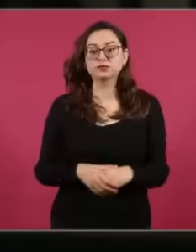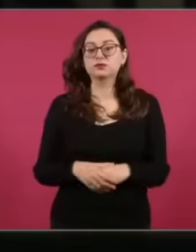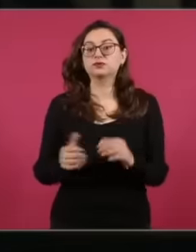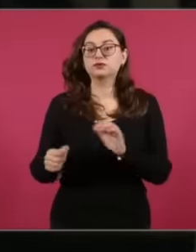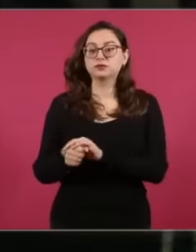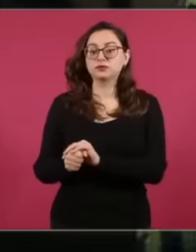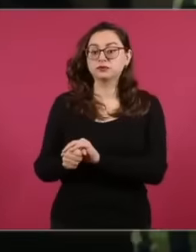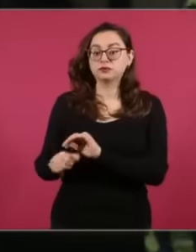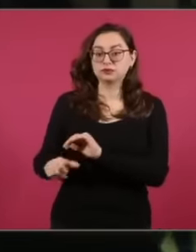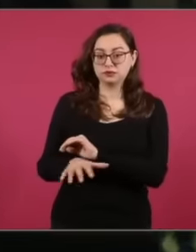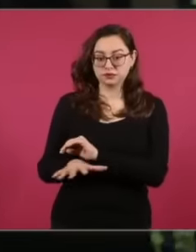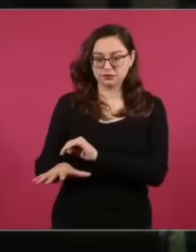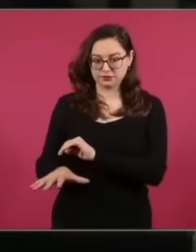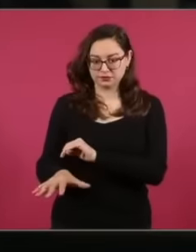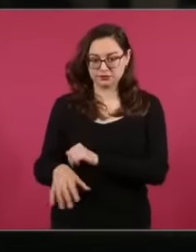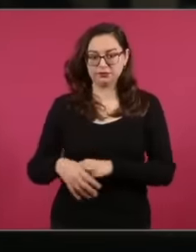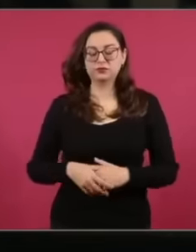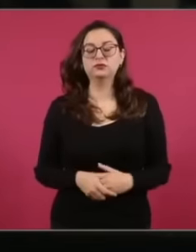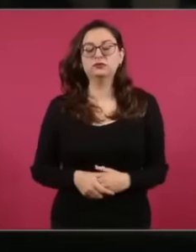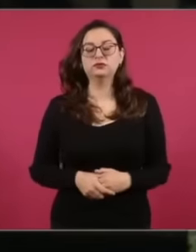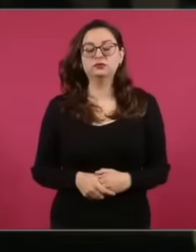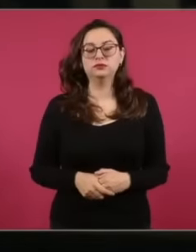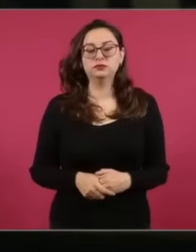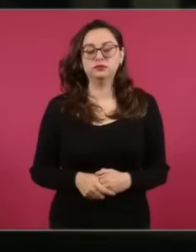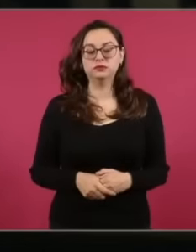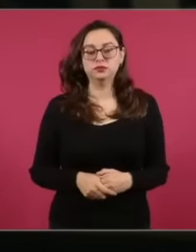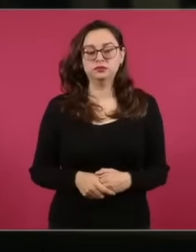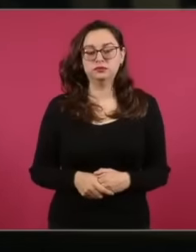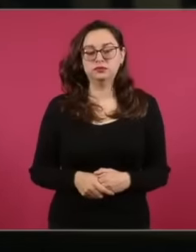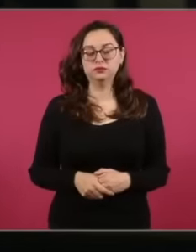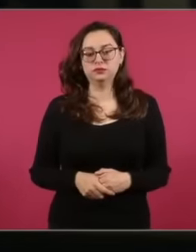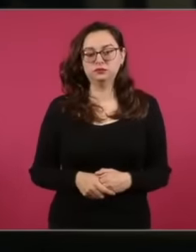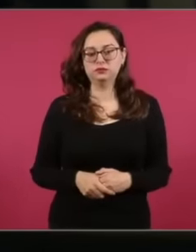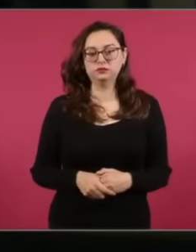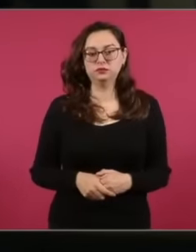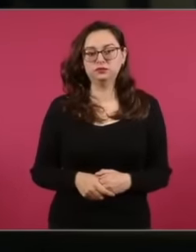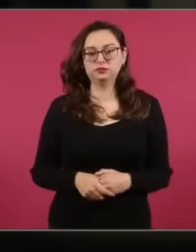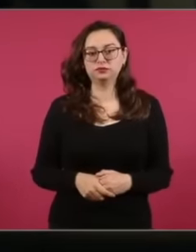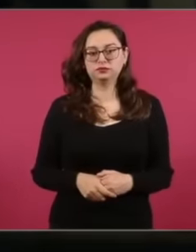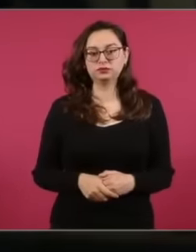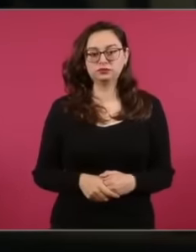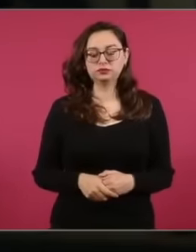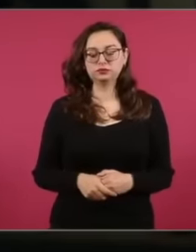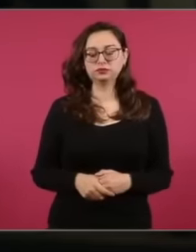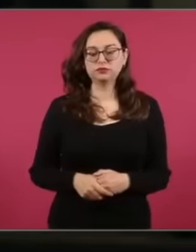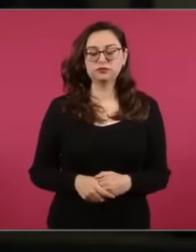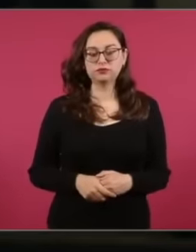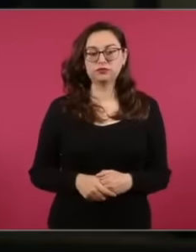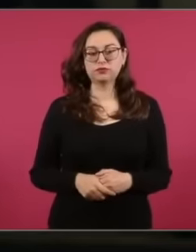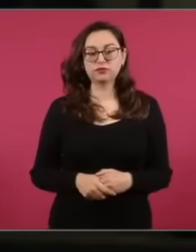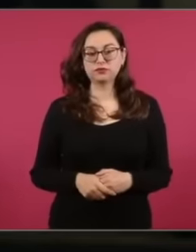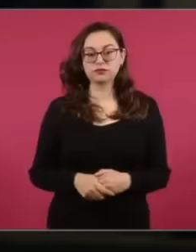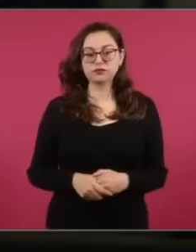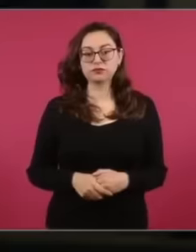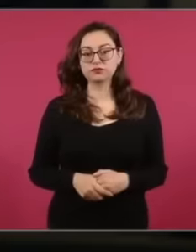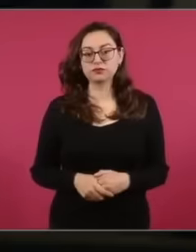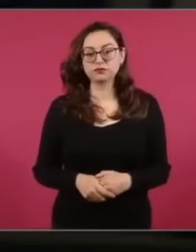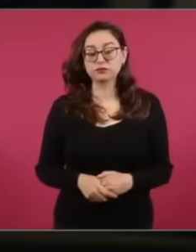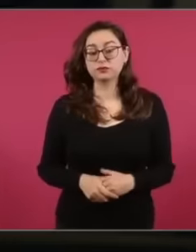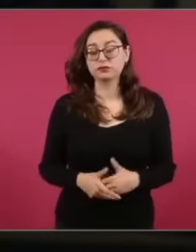more and all this information about what has been said here against national